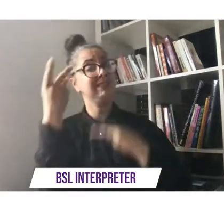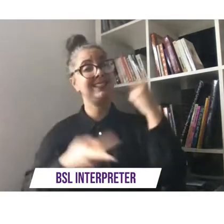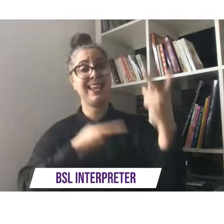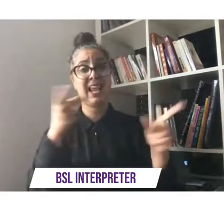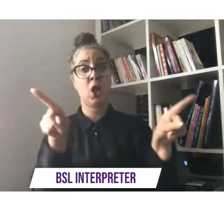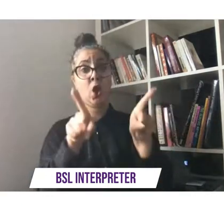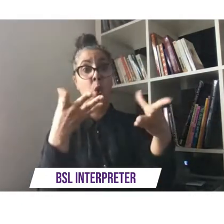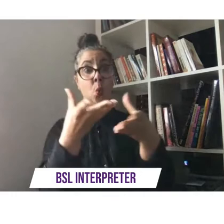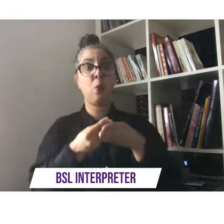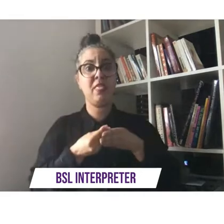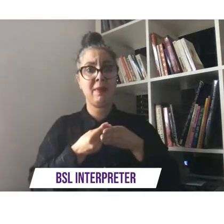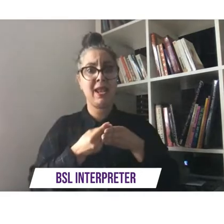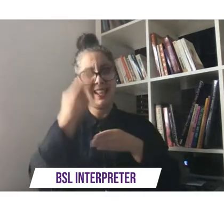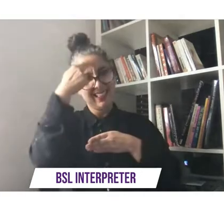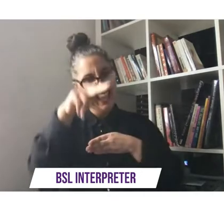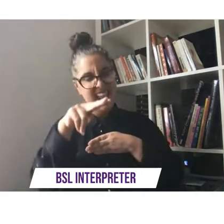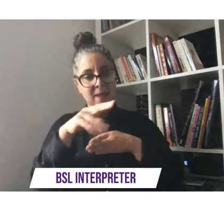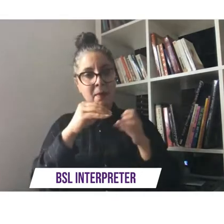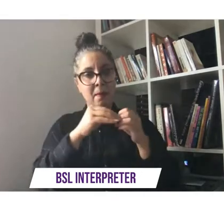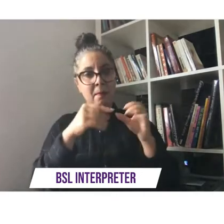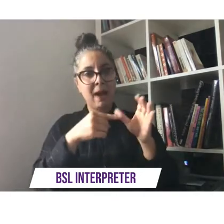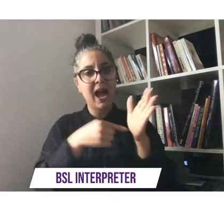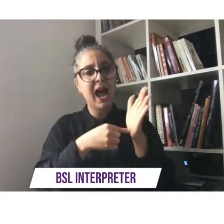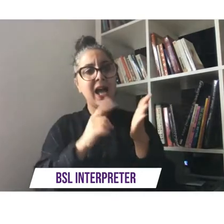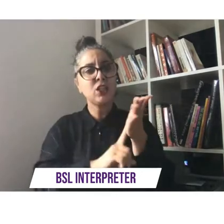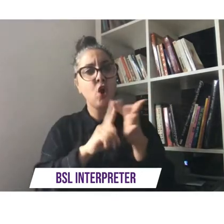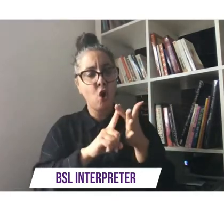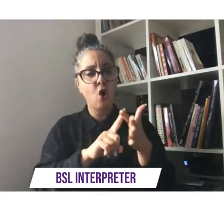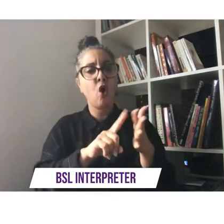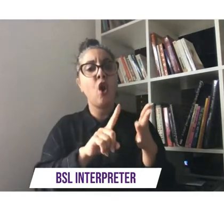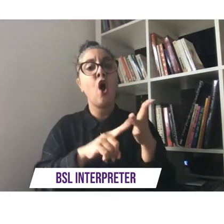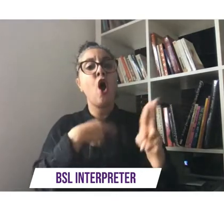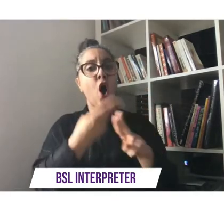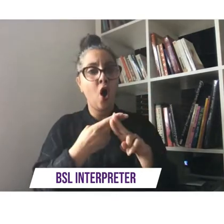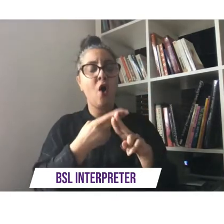and i hope you really enjoy it because this is the song that for me was when i found freedom